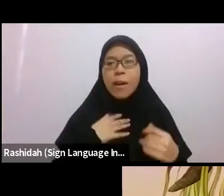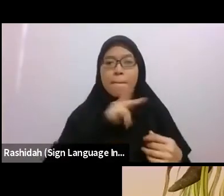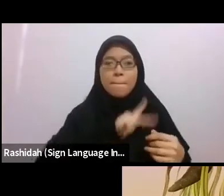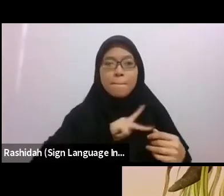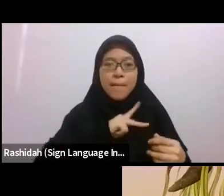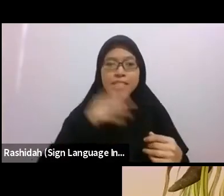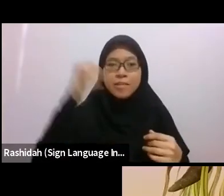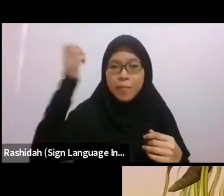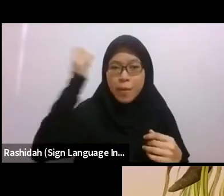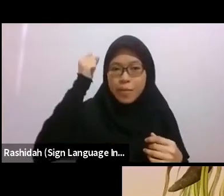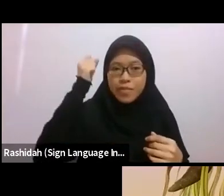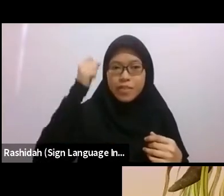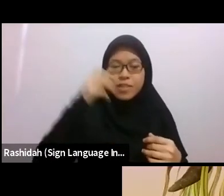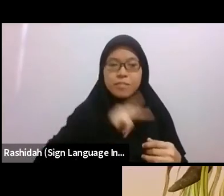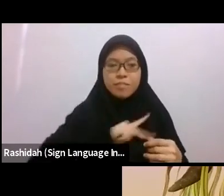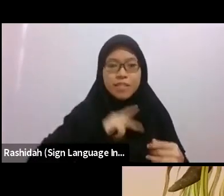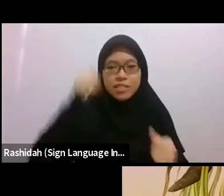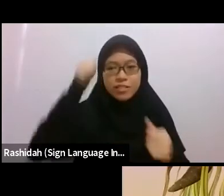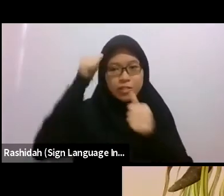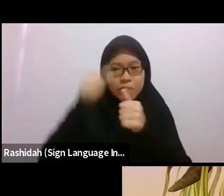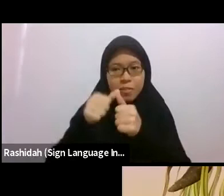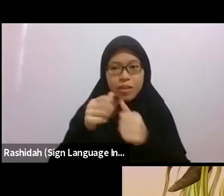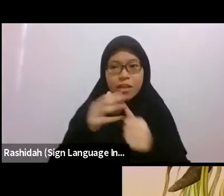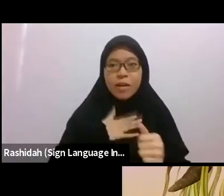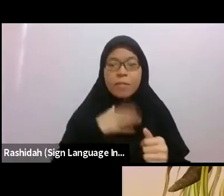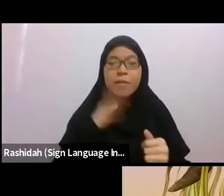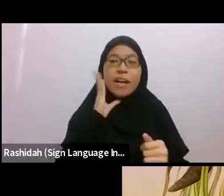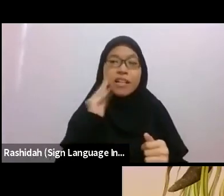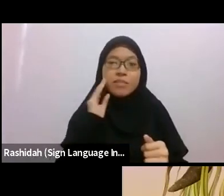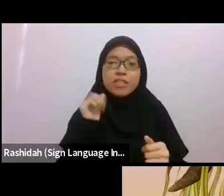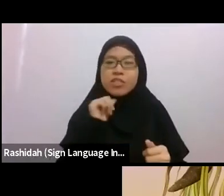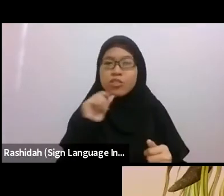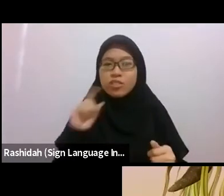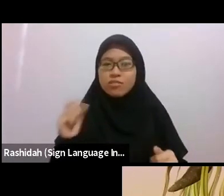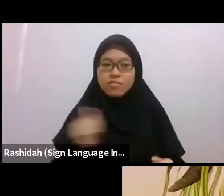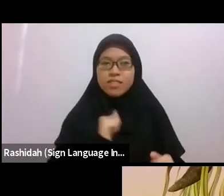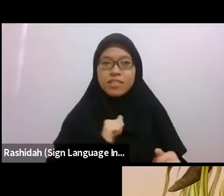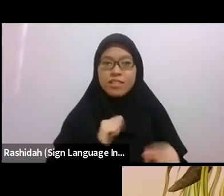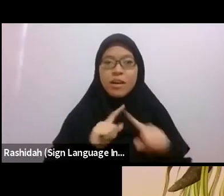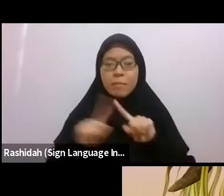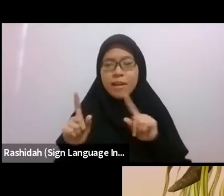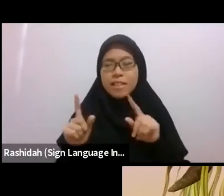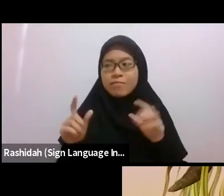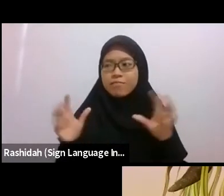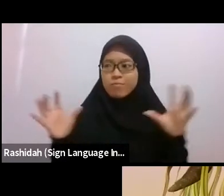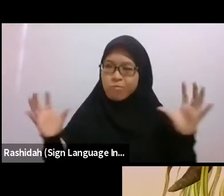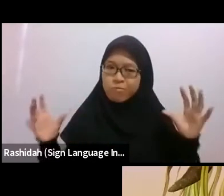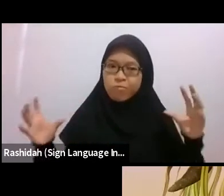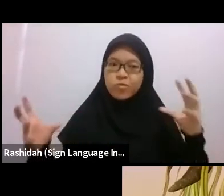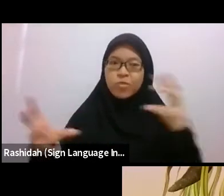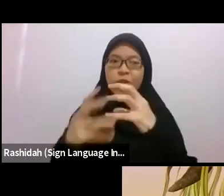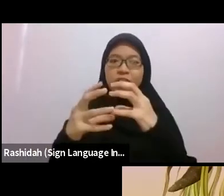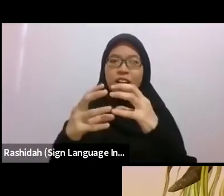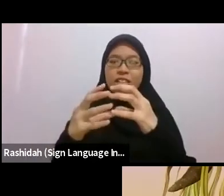It’s actually kind of a collective and shared consciousness, shared memory, shared trauma, shared joys as well.